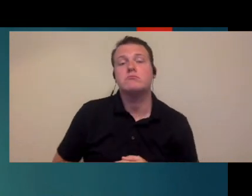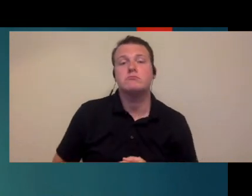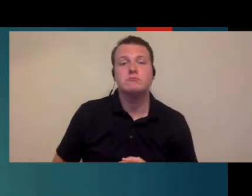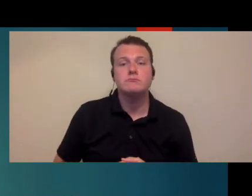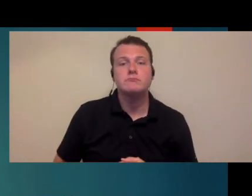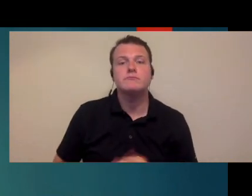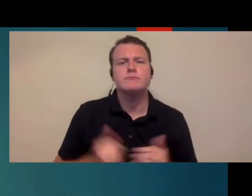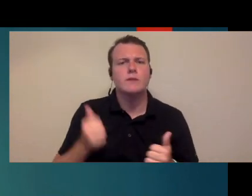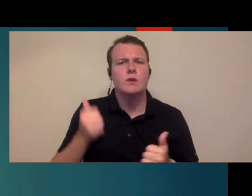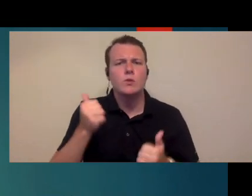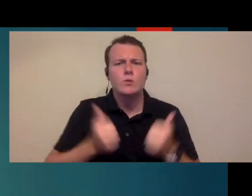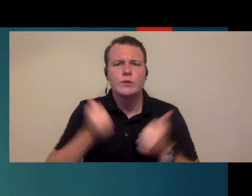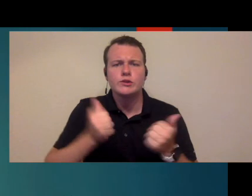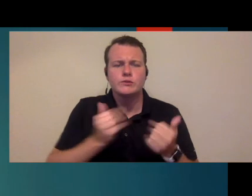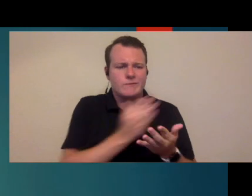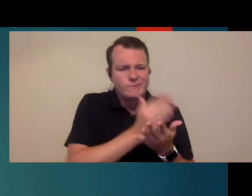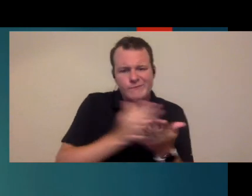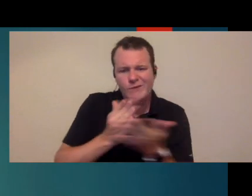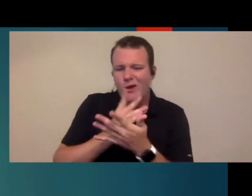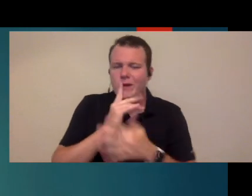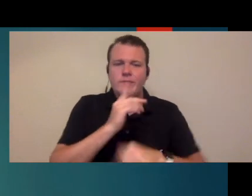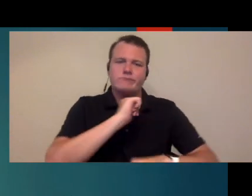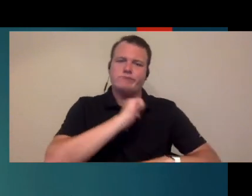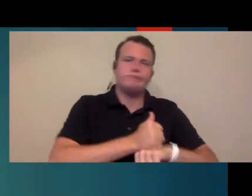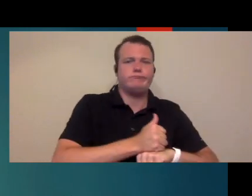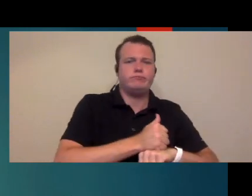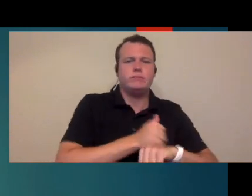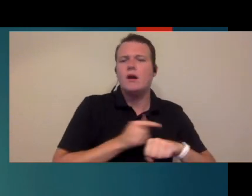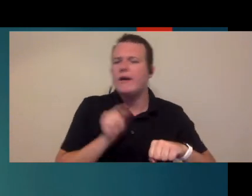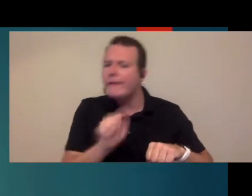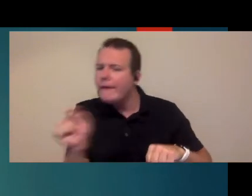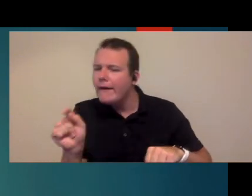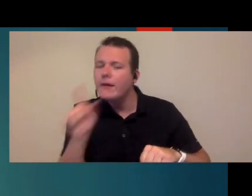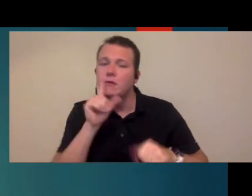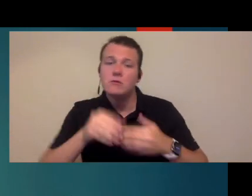you're working with which components are sort of set in stone versus which ones